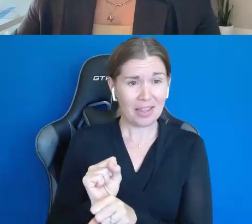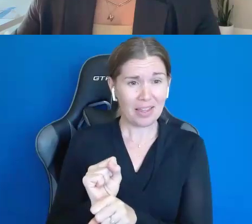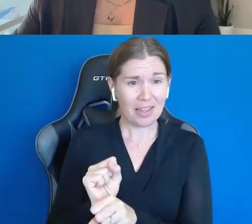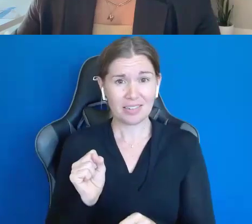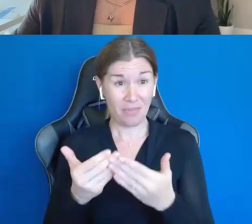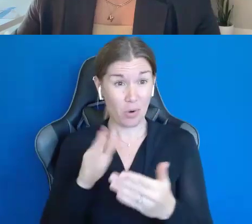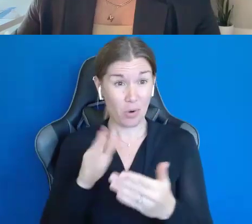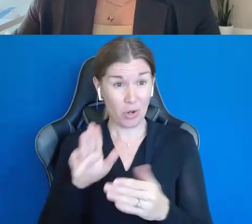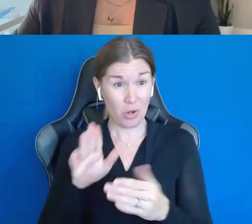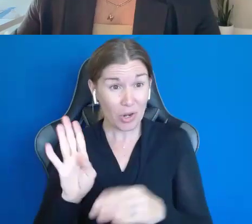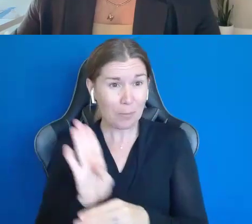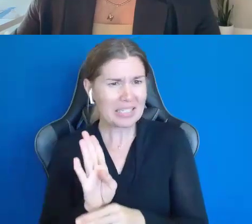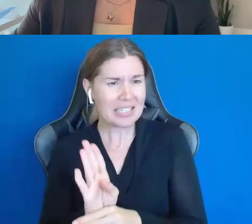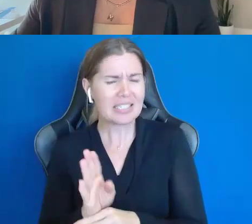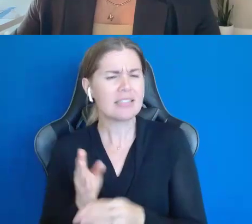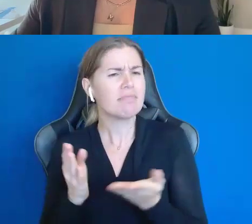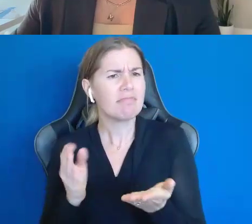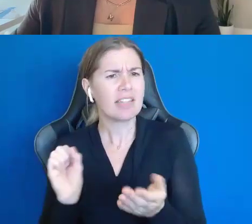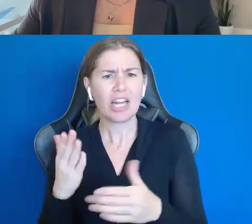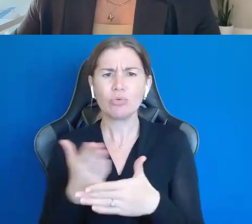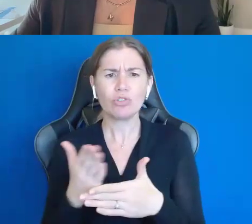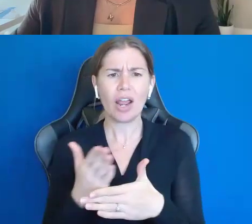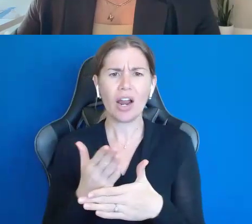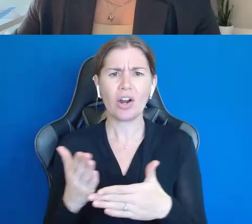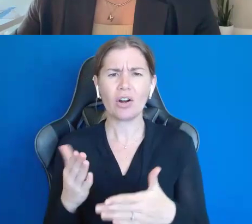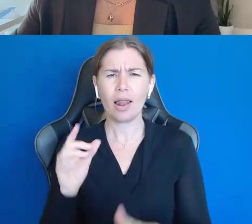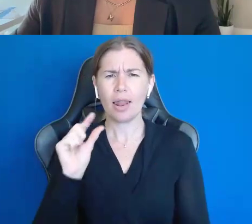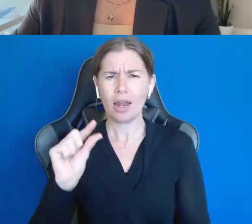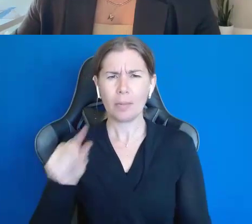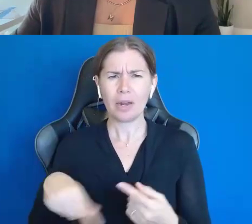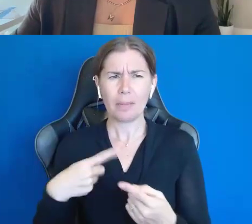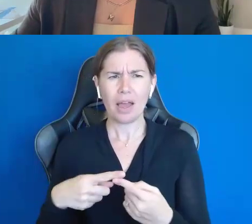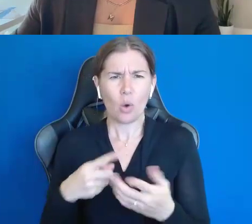Can you share a little bit about that and why